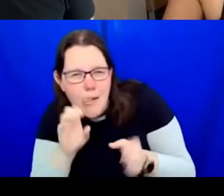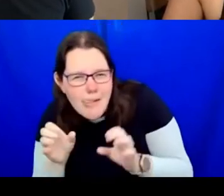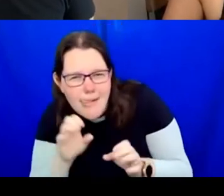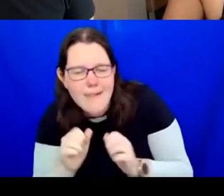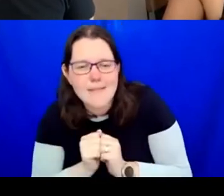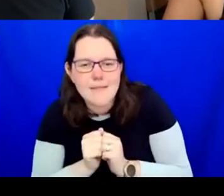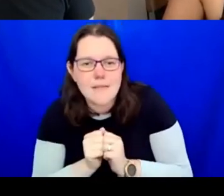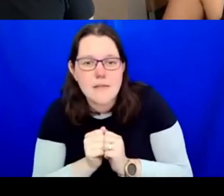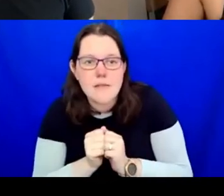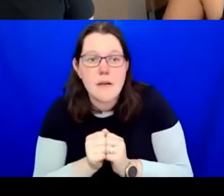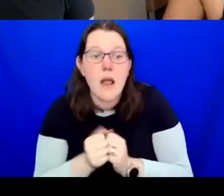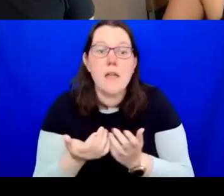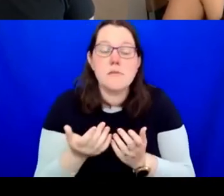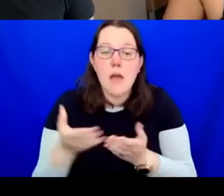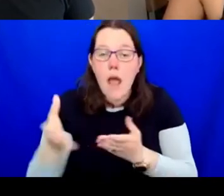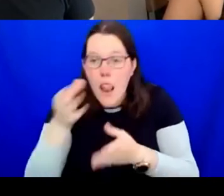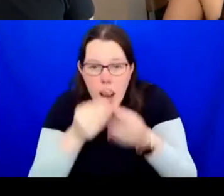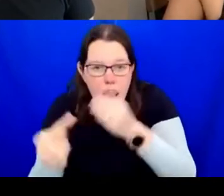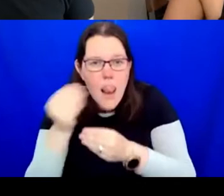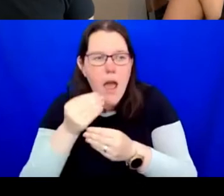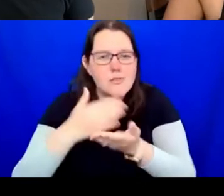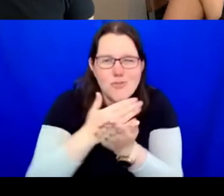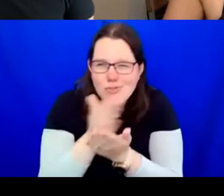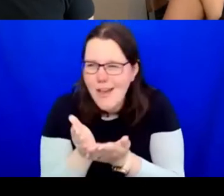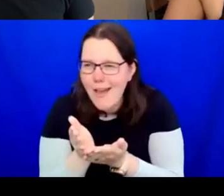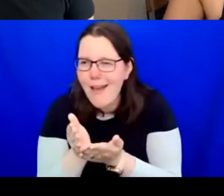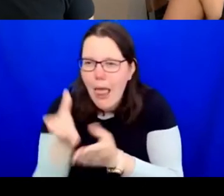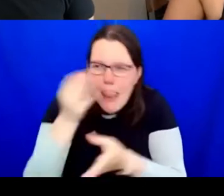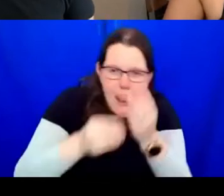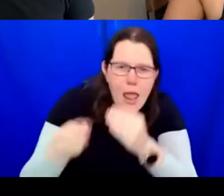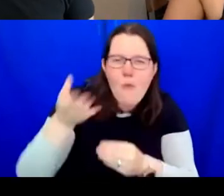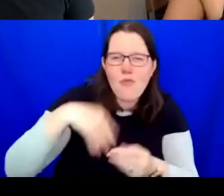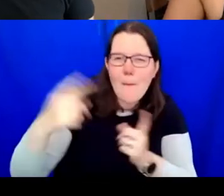it can be shared and adapted. I like the idea that models are temporary and we take what we